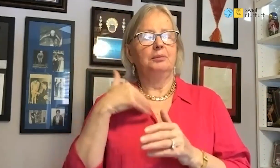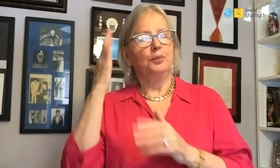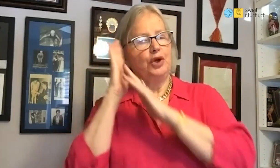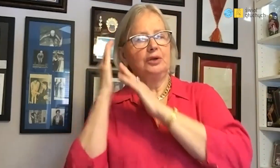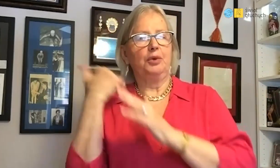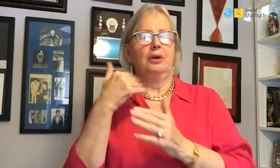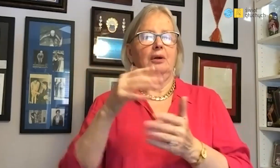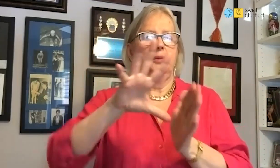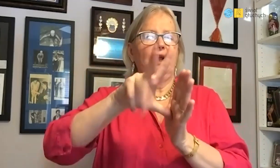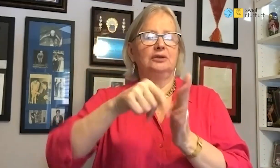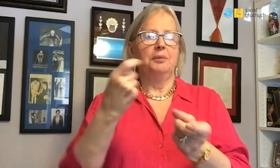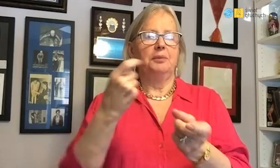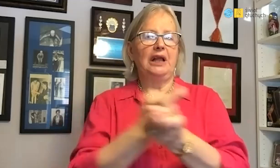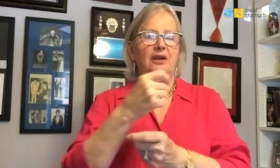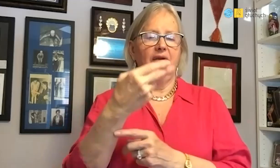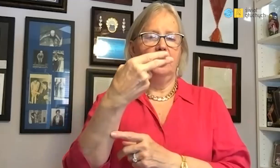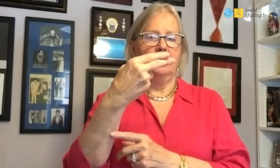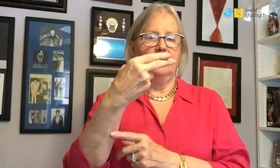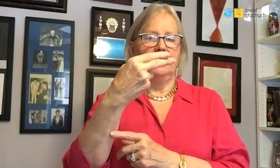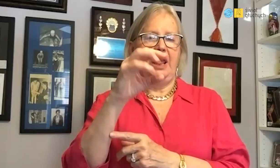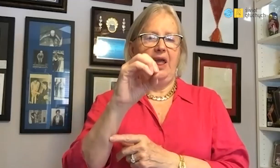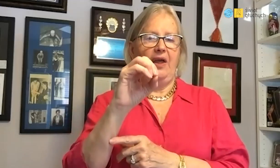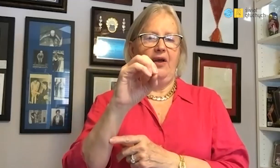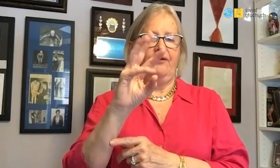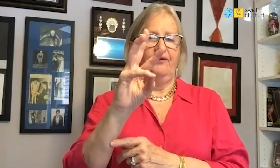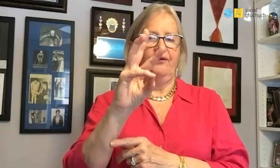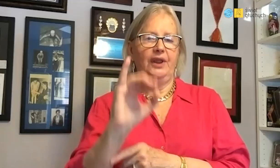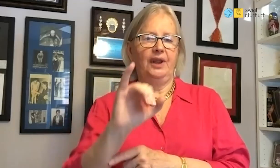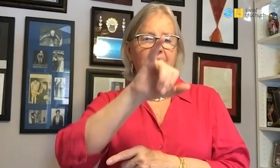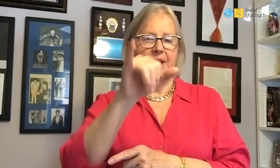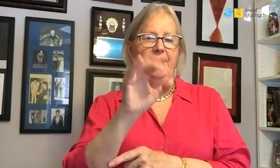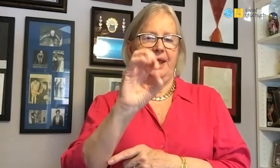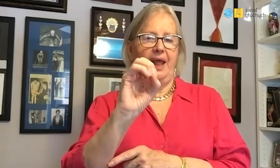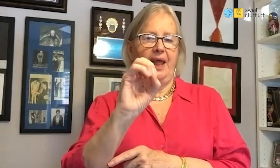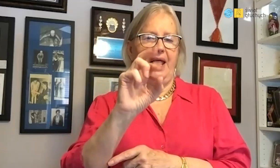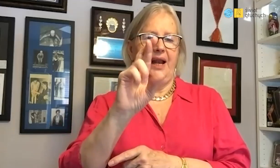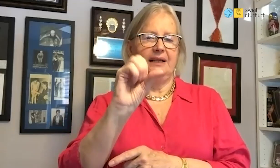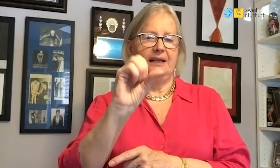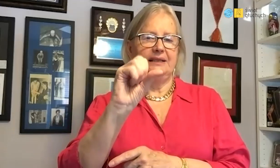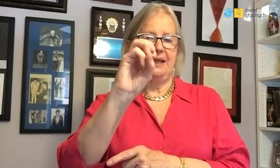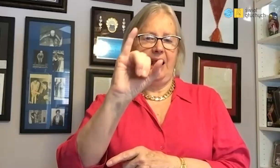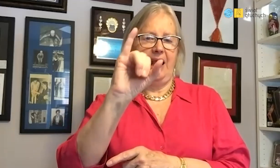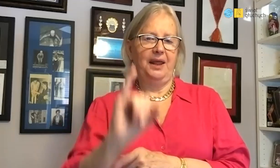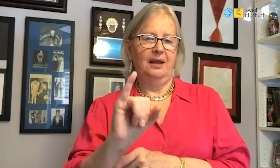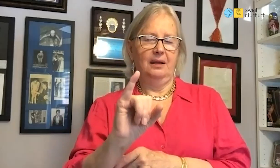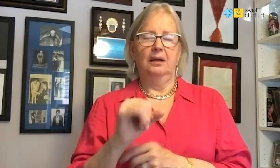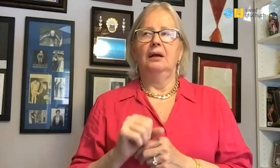We lived in New Jersey at the time.